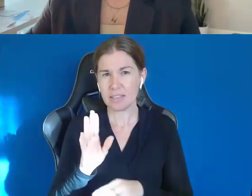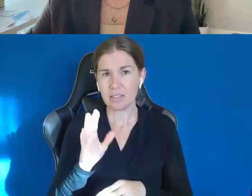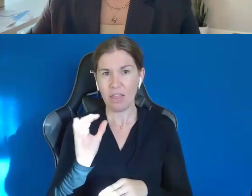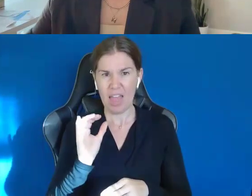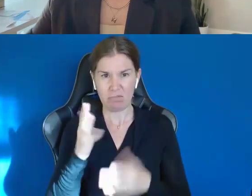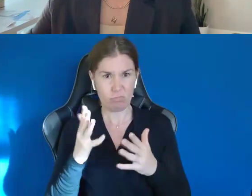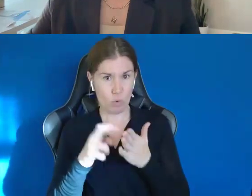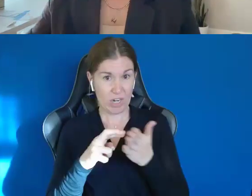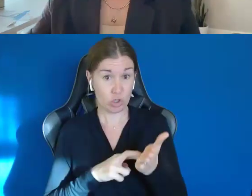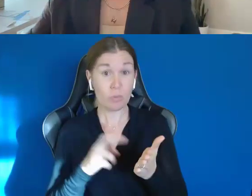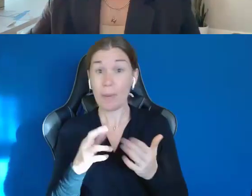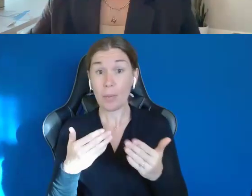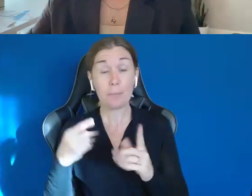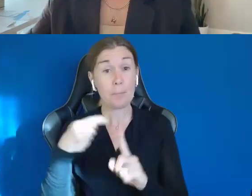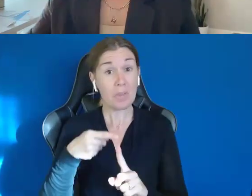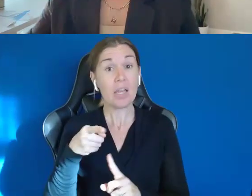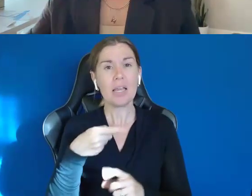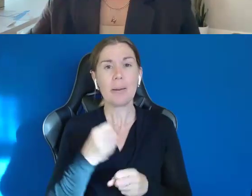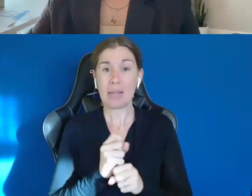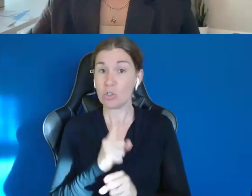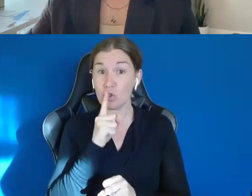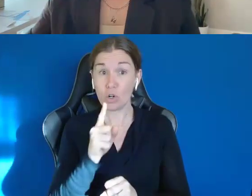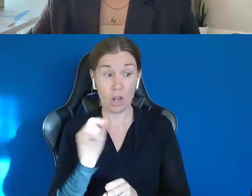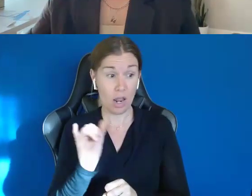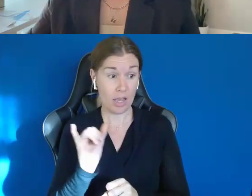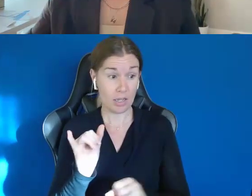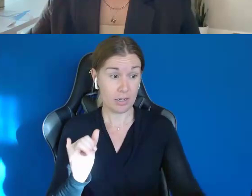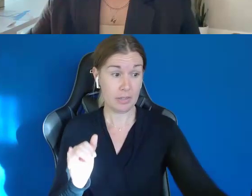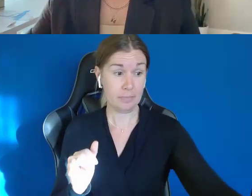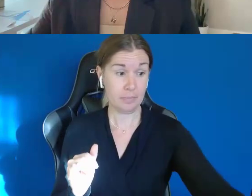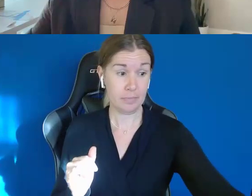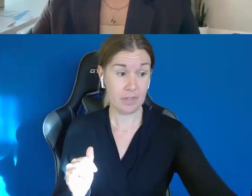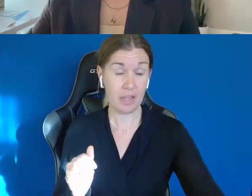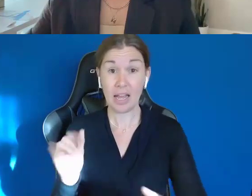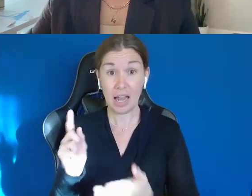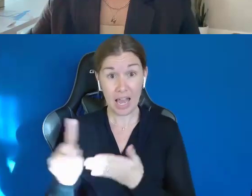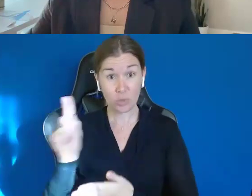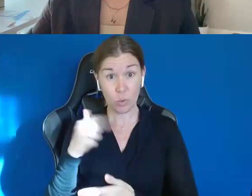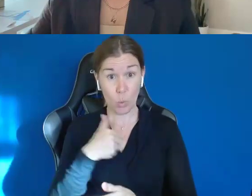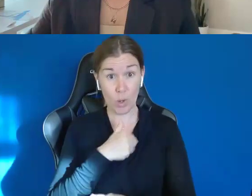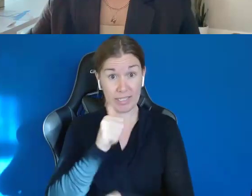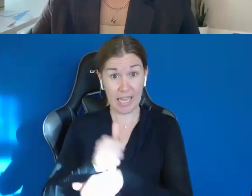But just making sure, he says, you know, last week we set our account up, next week we're going to work with the people on the point of sales system.